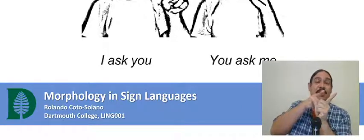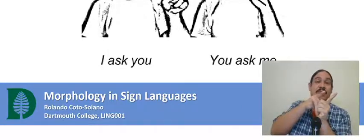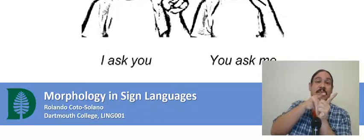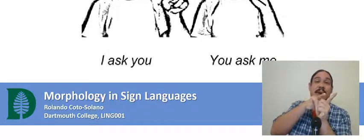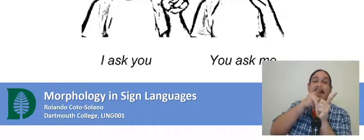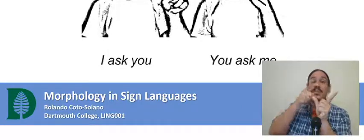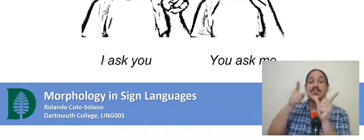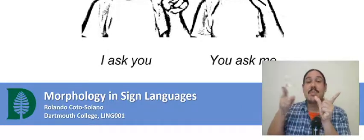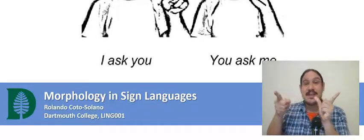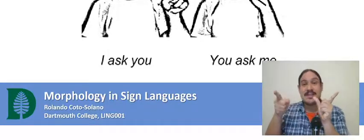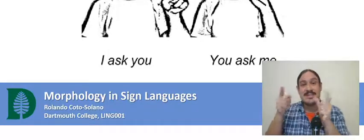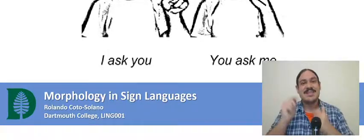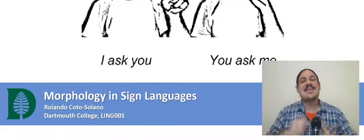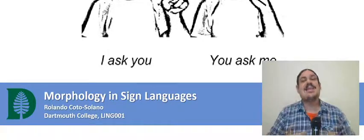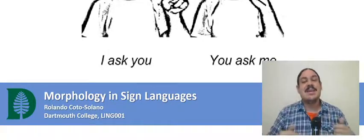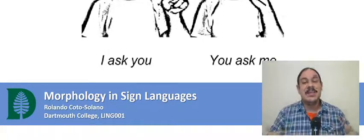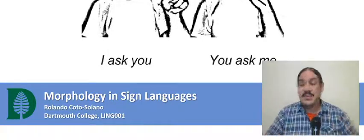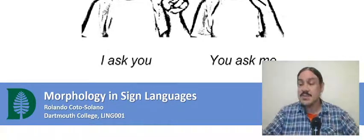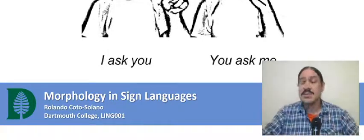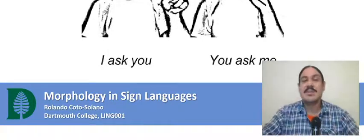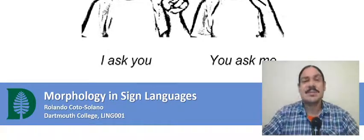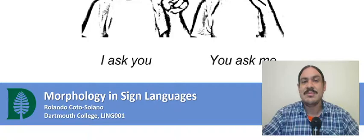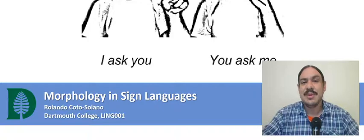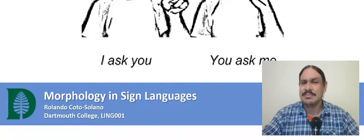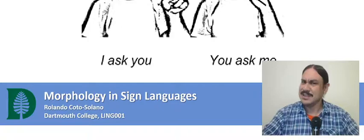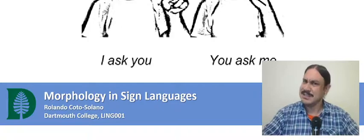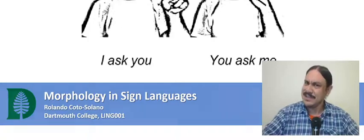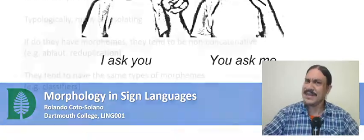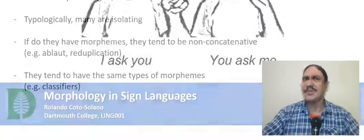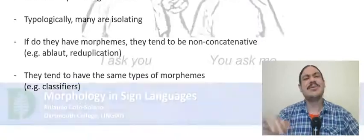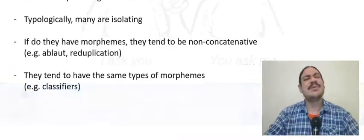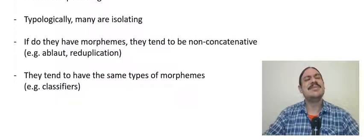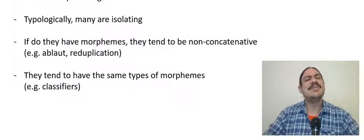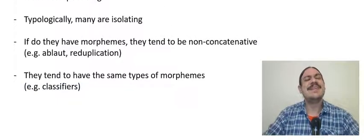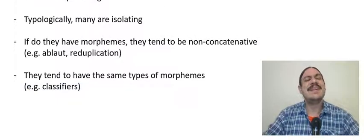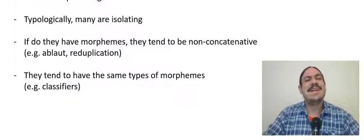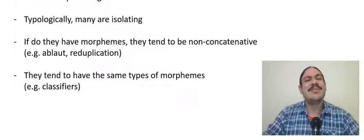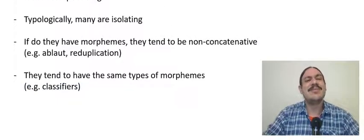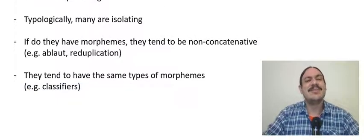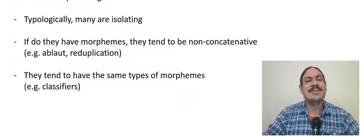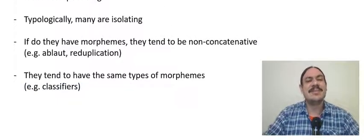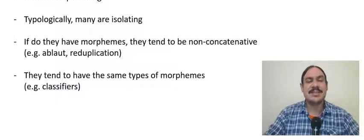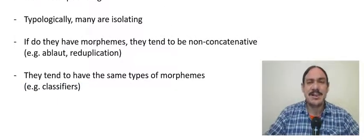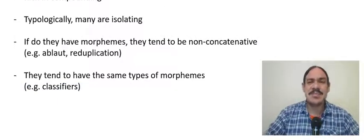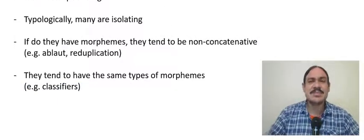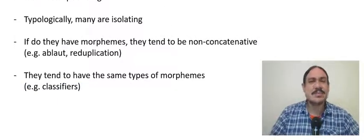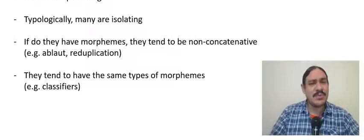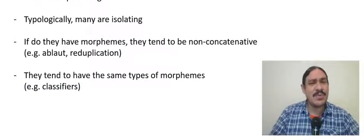morphological systems you can perform compounding to have two roots